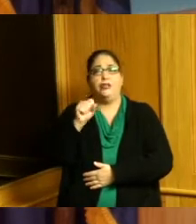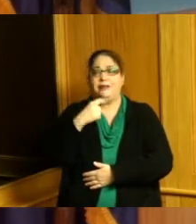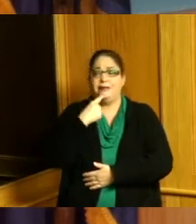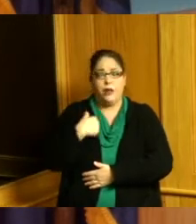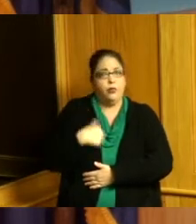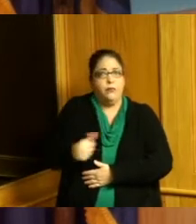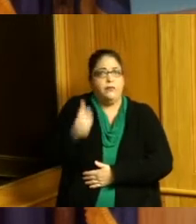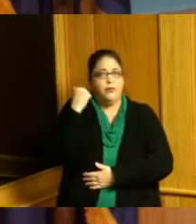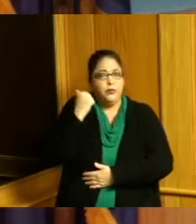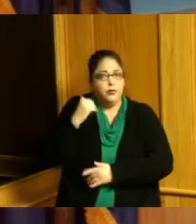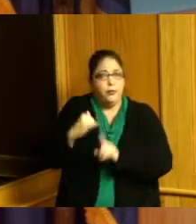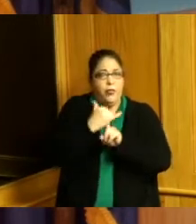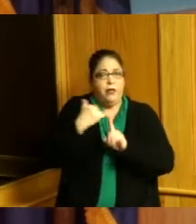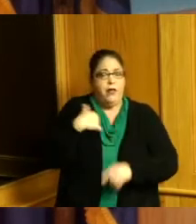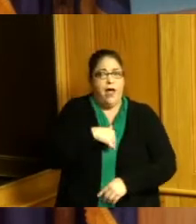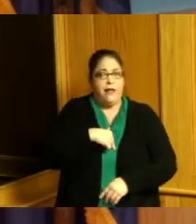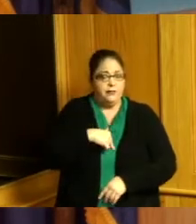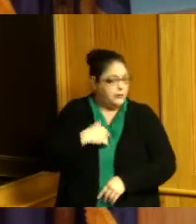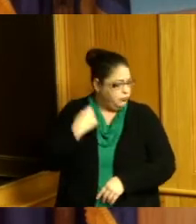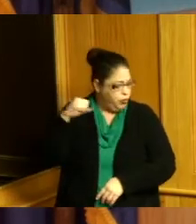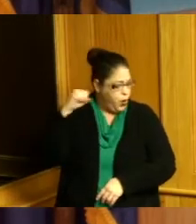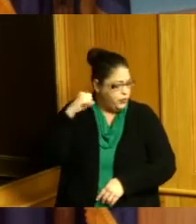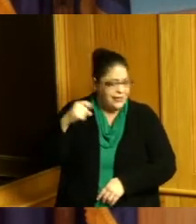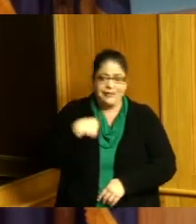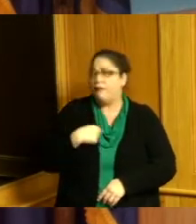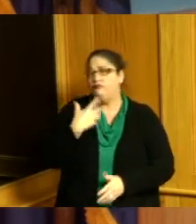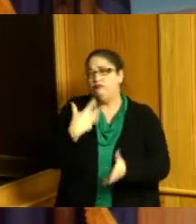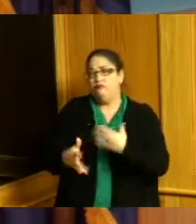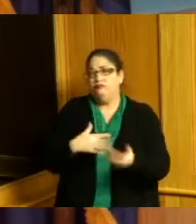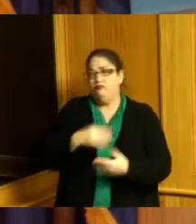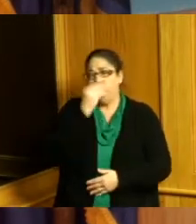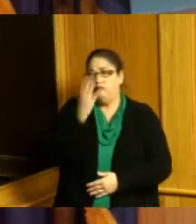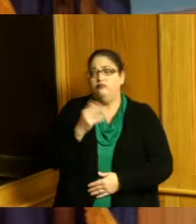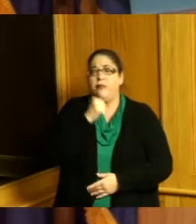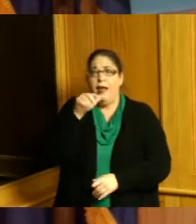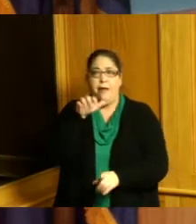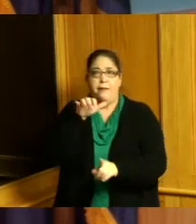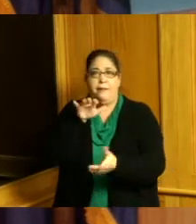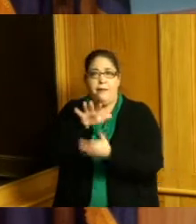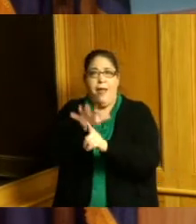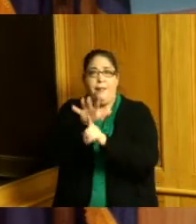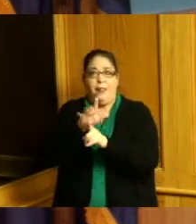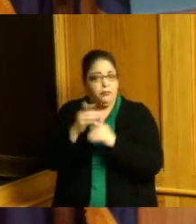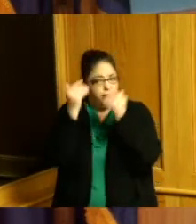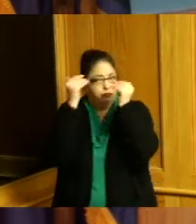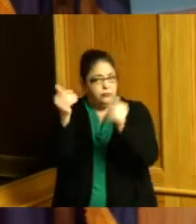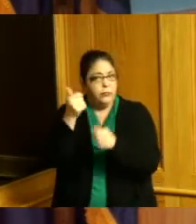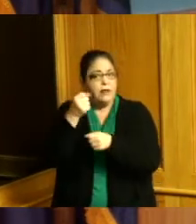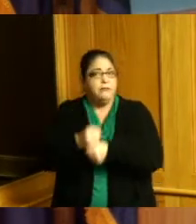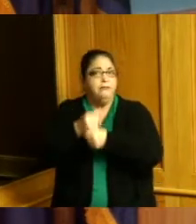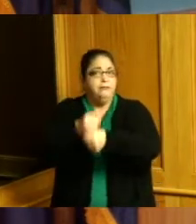who protested and said we won't be popular we might have to protest and I want to thank them